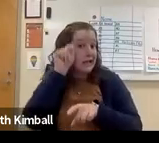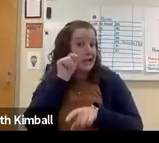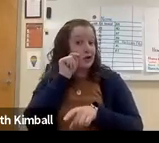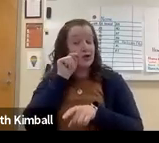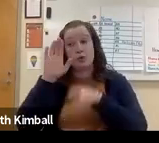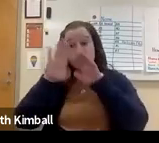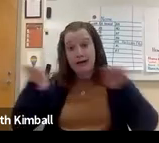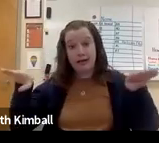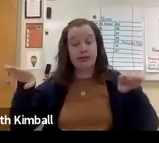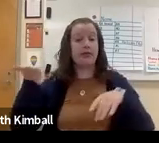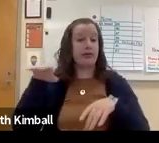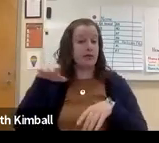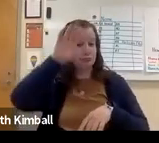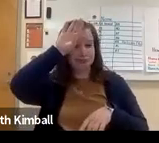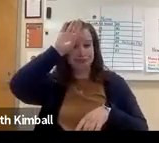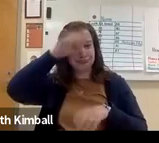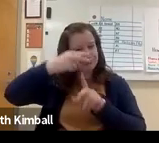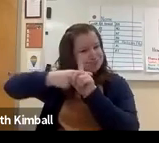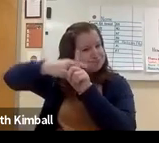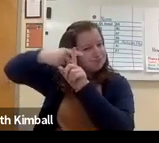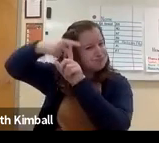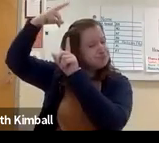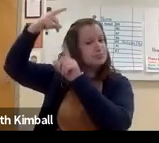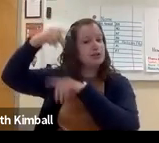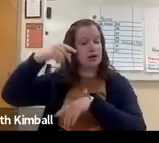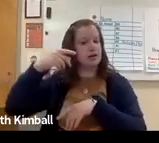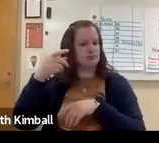due to an illness as a child, as a teenager.